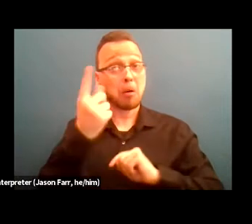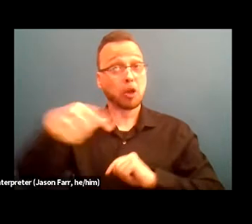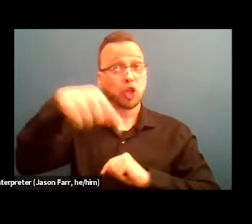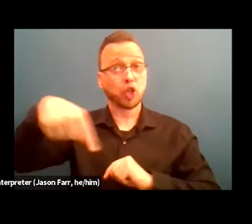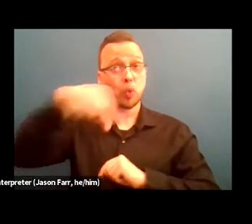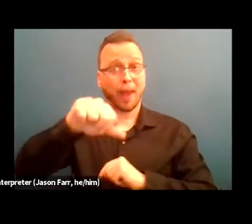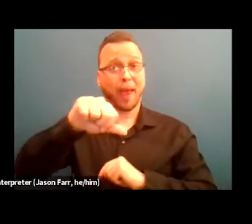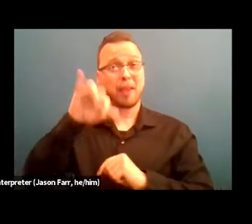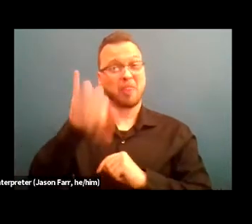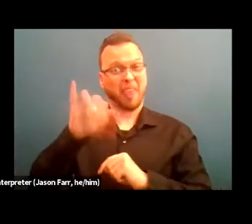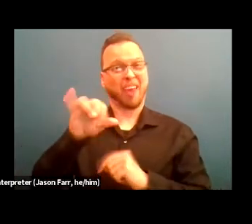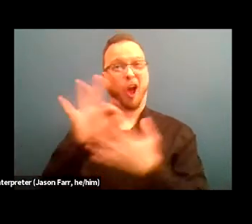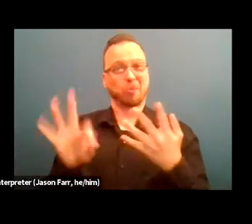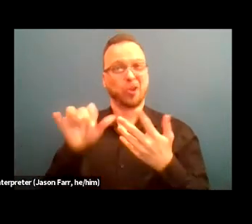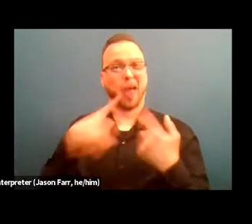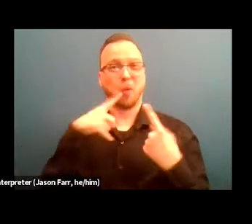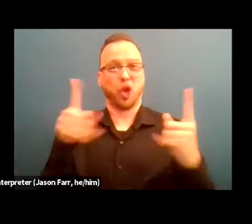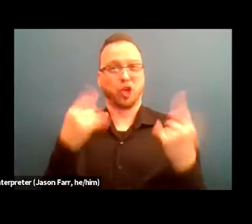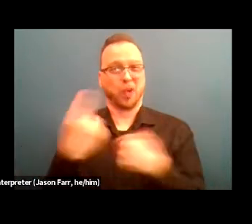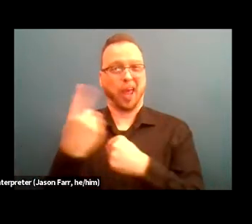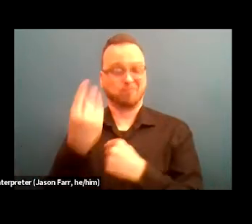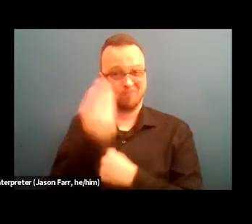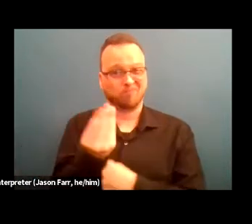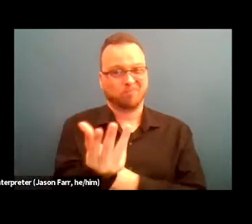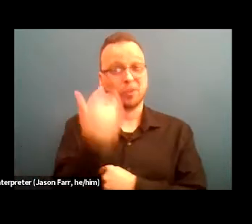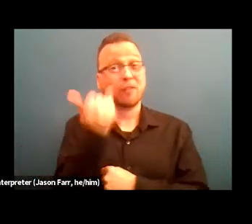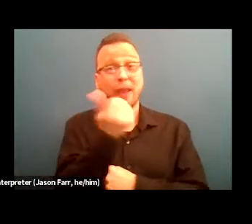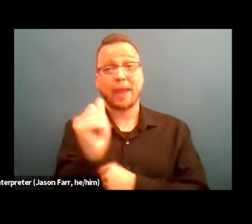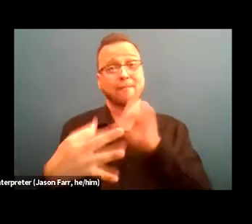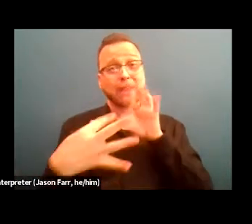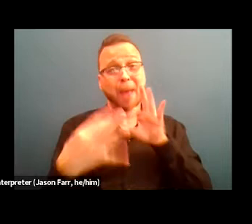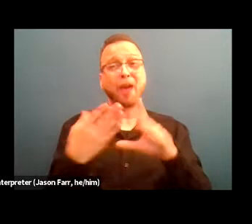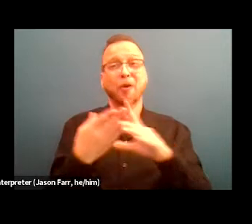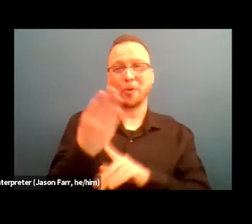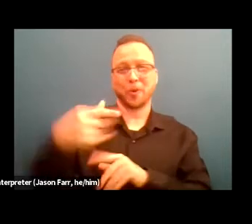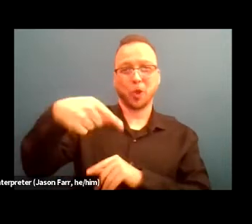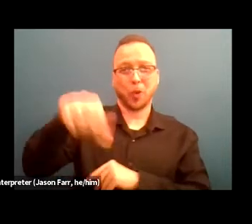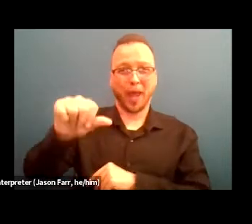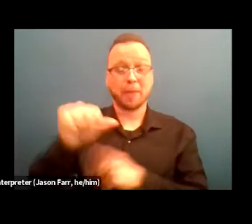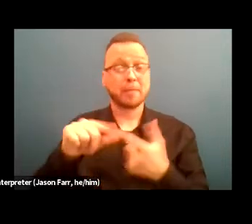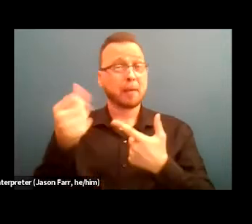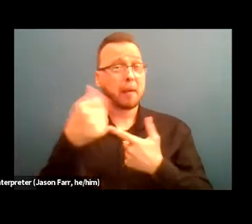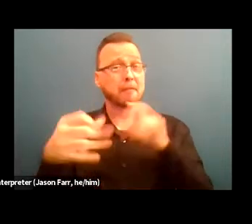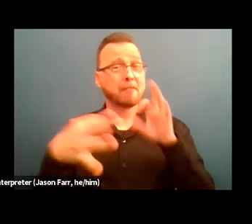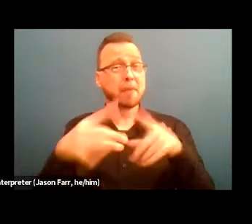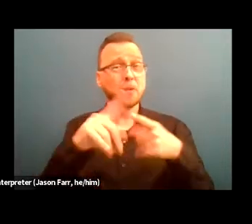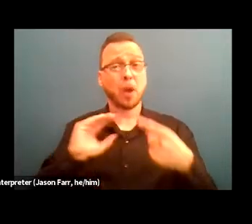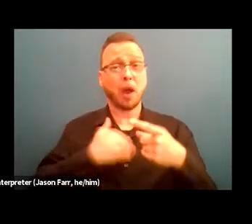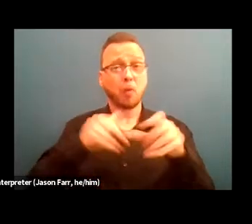So feel free to send your feedback to the Q and A, any questions for our panelists or really anything that we can help with.